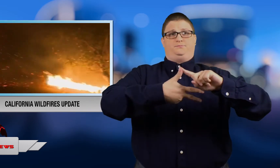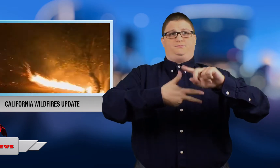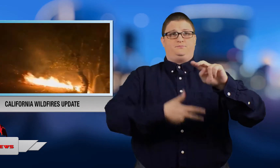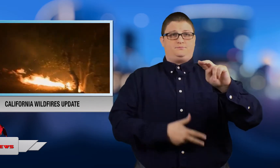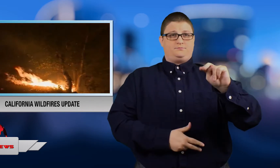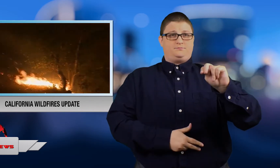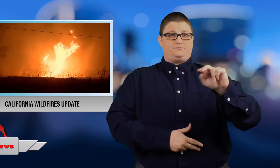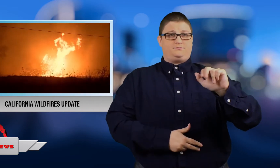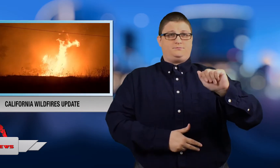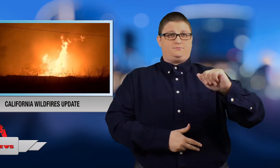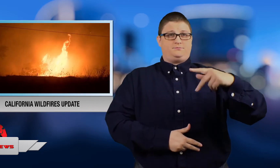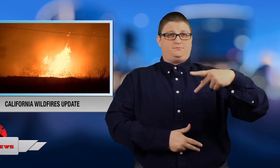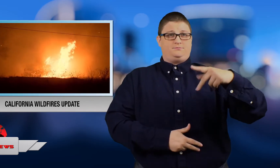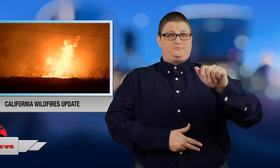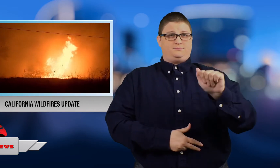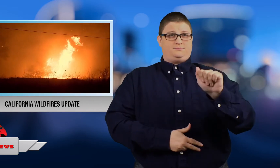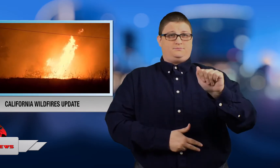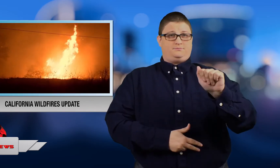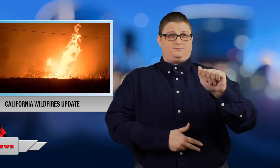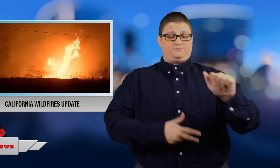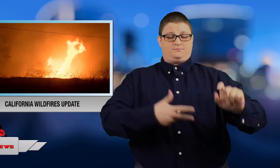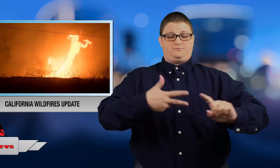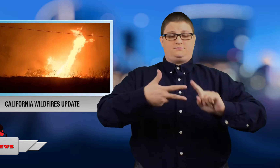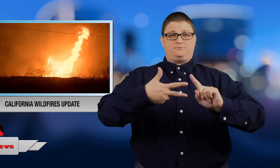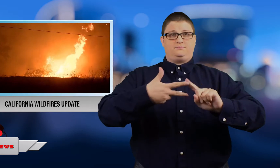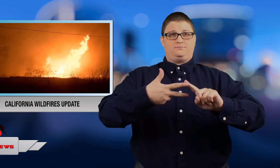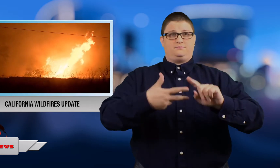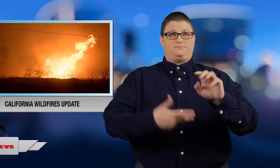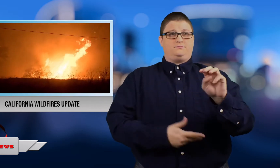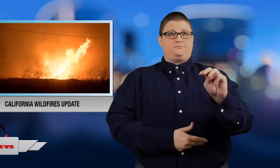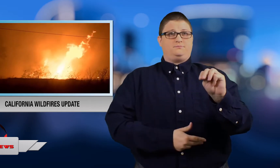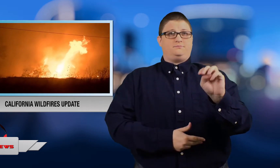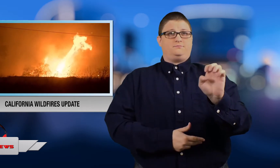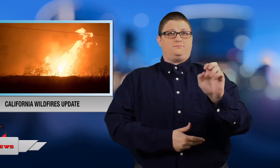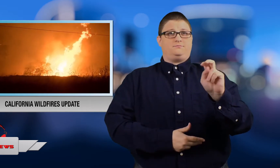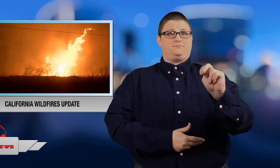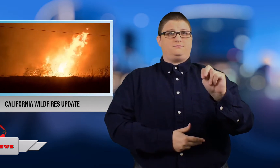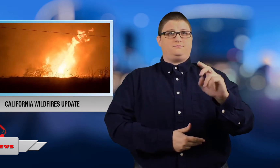Napa, Mendocino